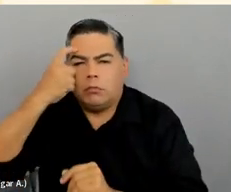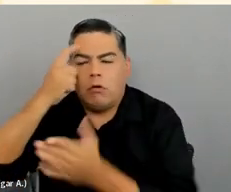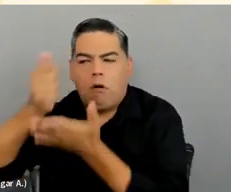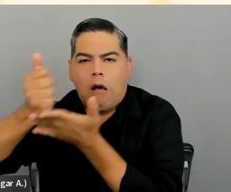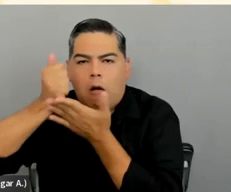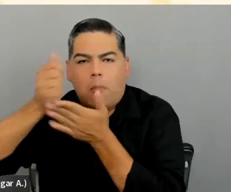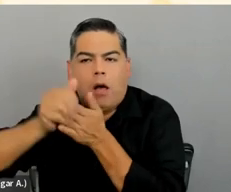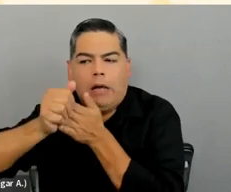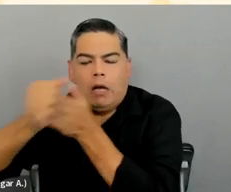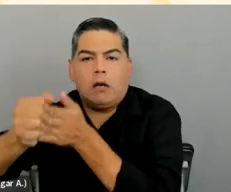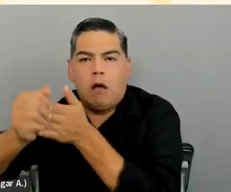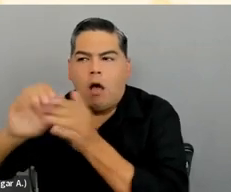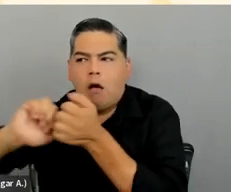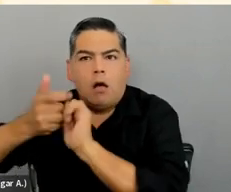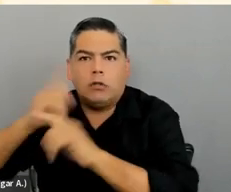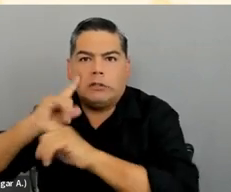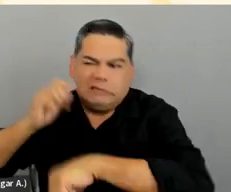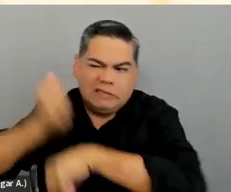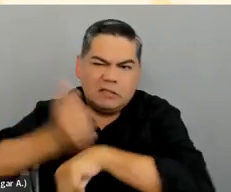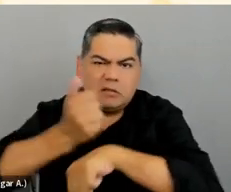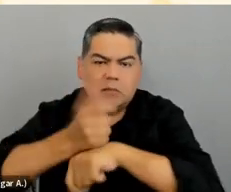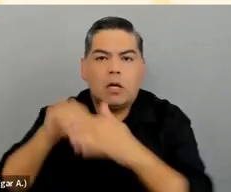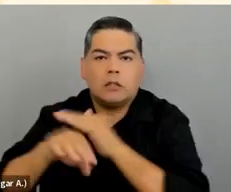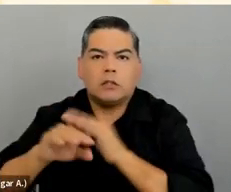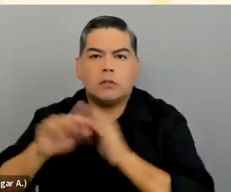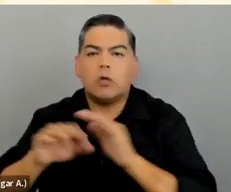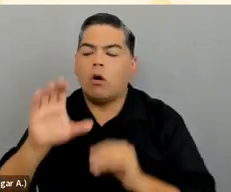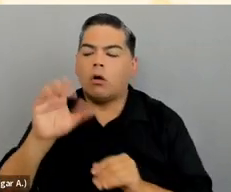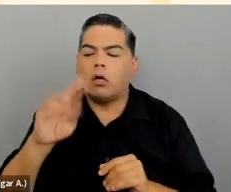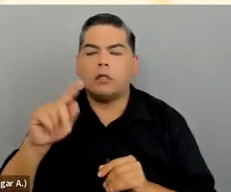on how to create accessible content and accessible websites.